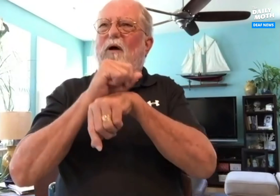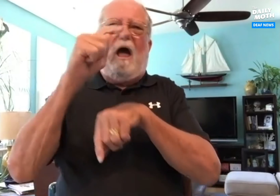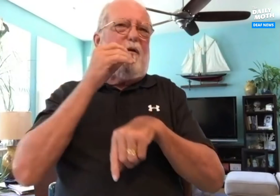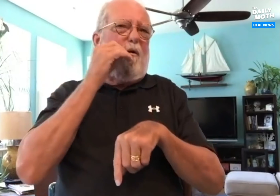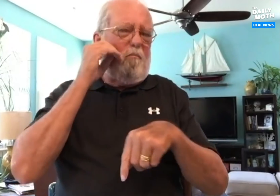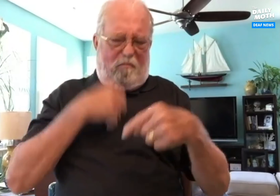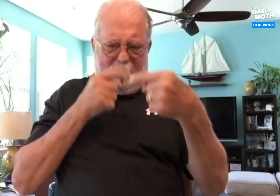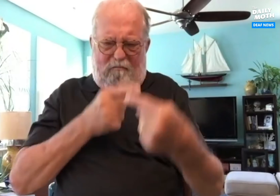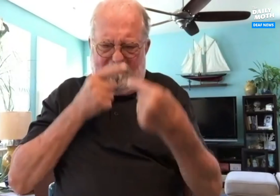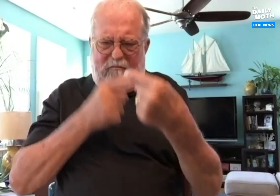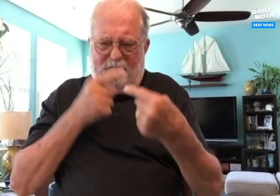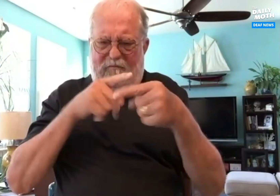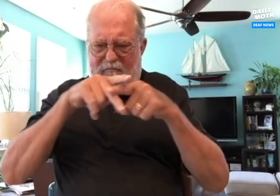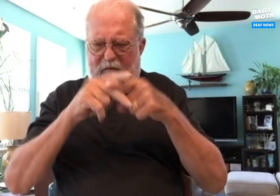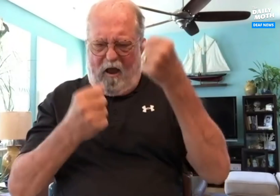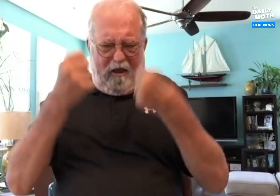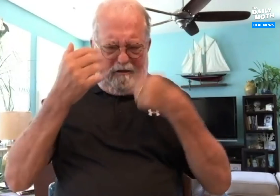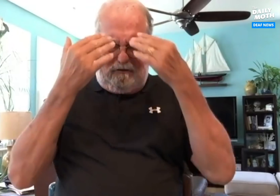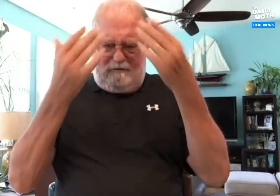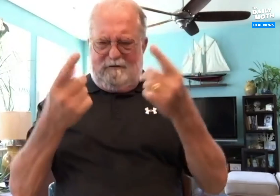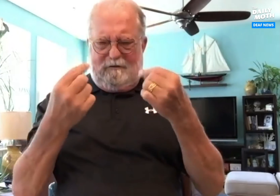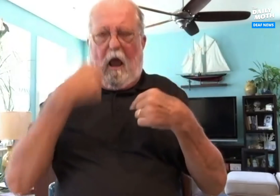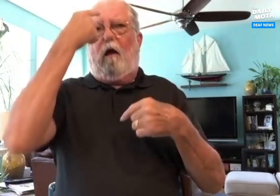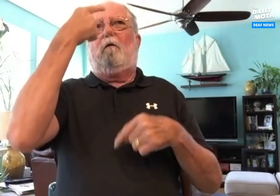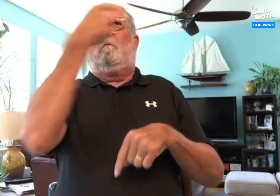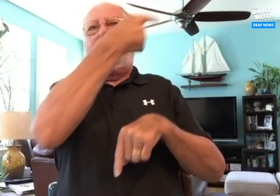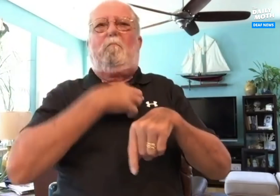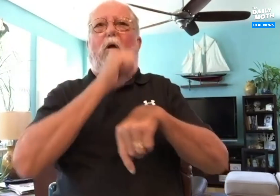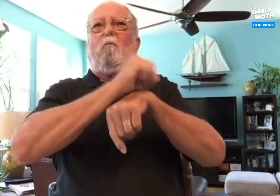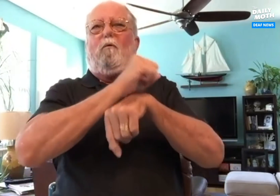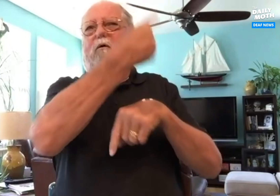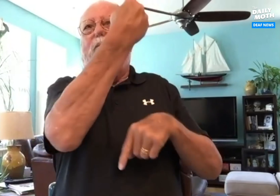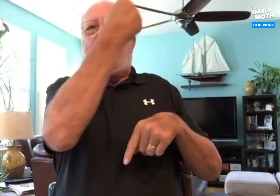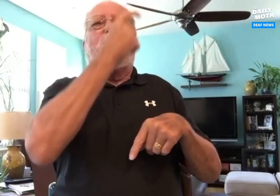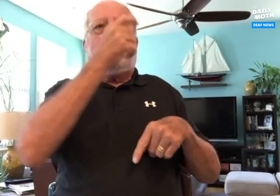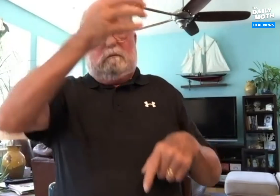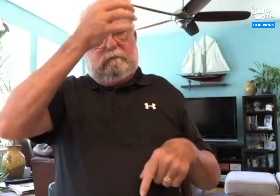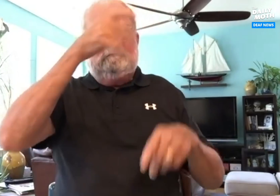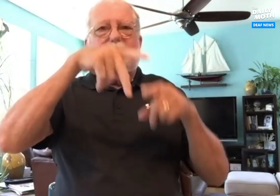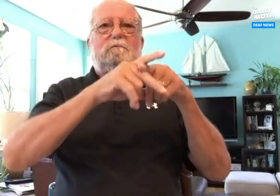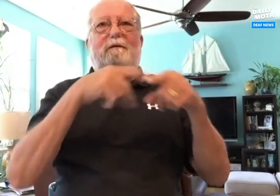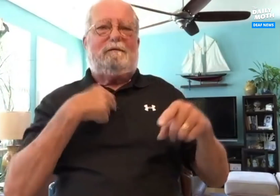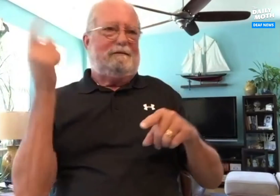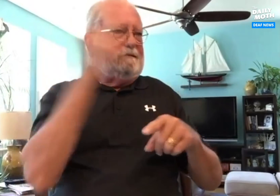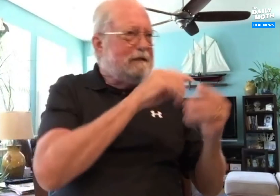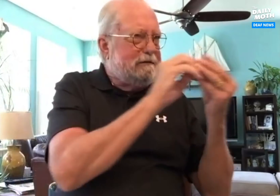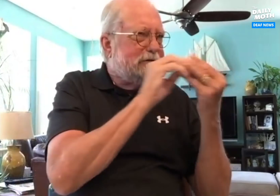Whenever I work at home, when I'm having car troubles, I know I have this one co-worker who's really good with repairing cars.